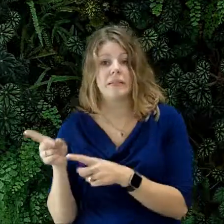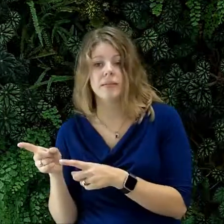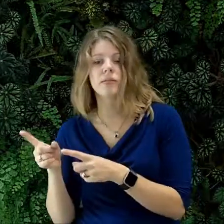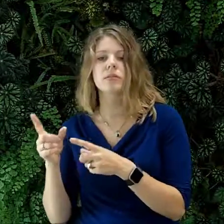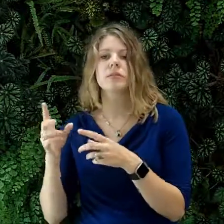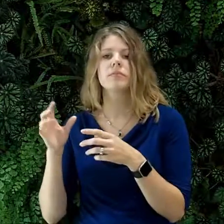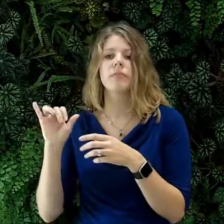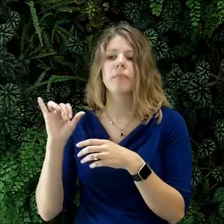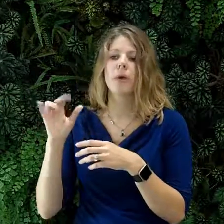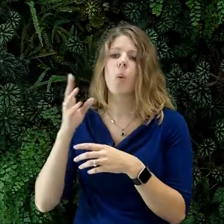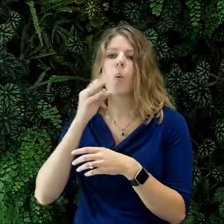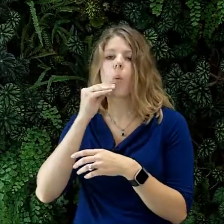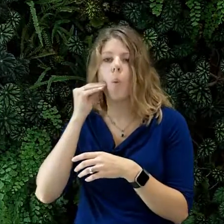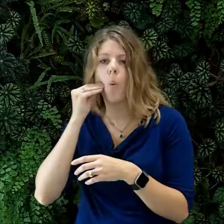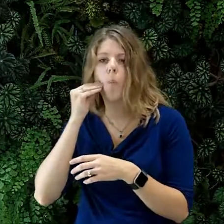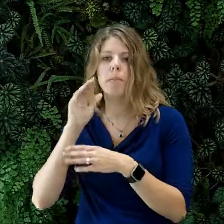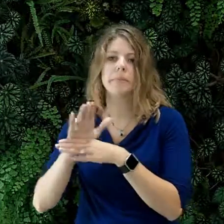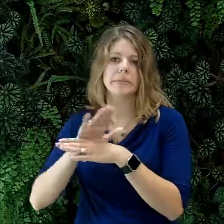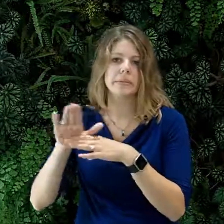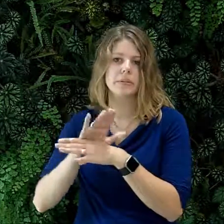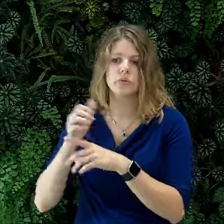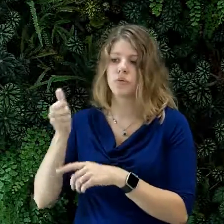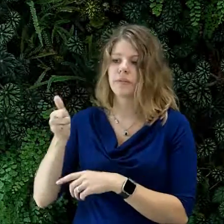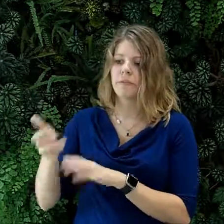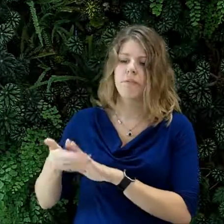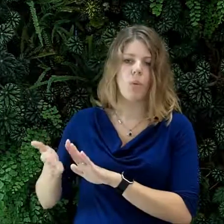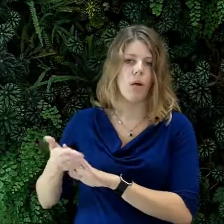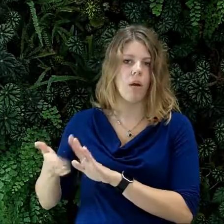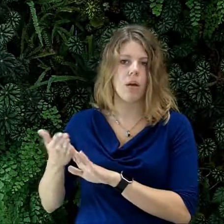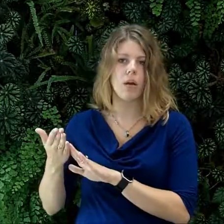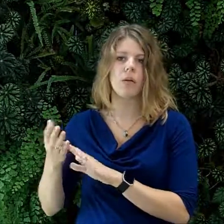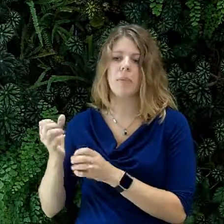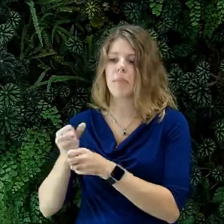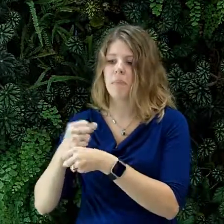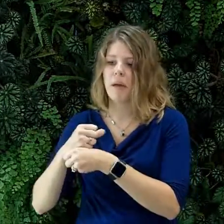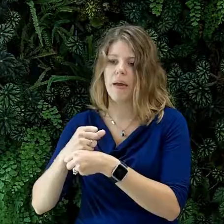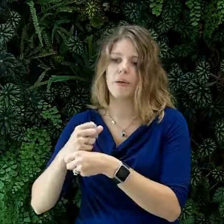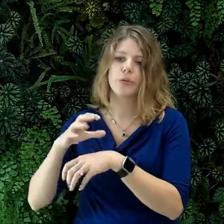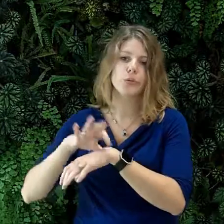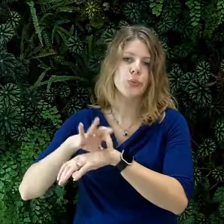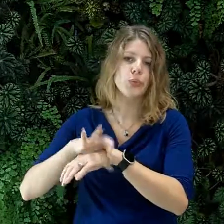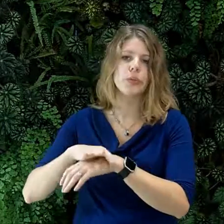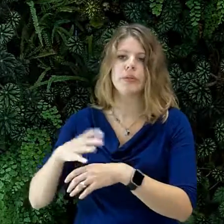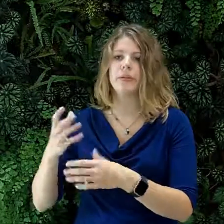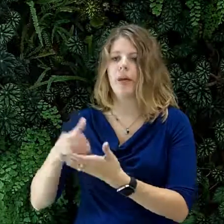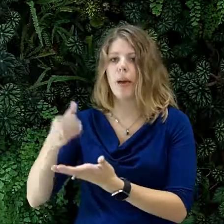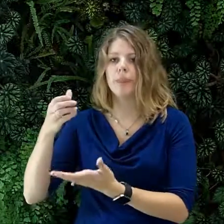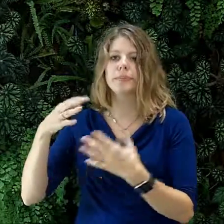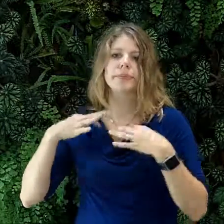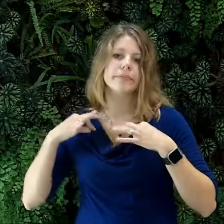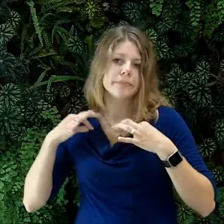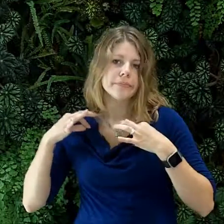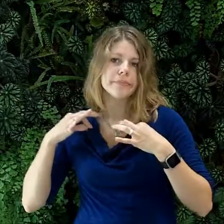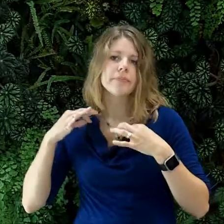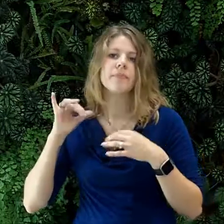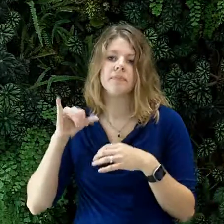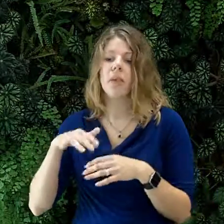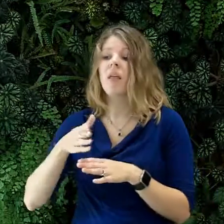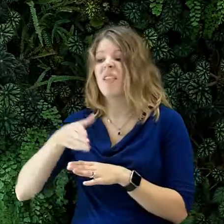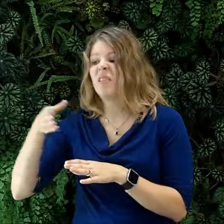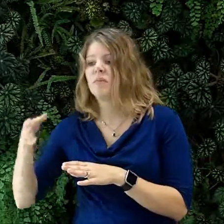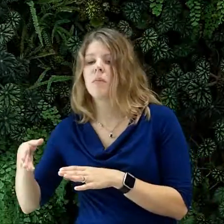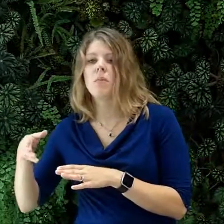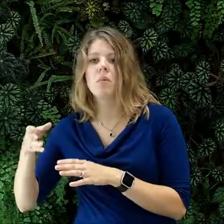Sole-Proprietors include self-run business. For example, jewelry businesses, homemade mugs, t-shirts, etc.